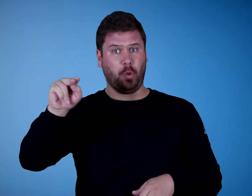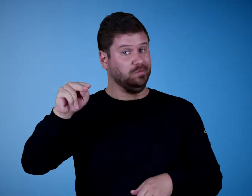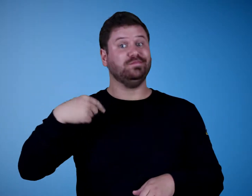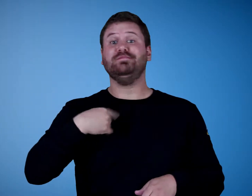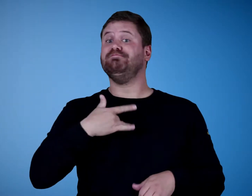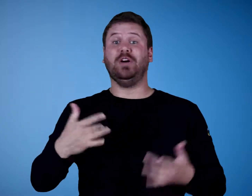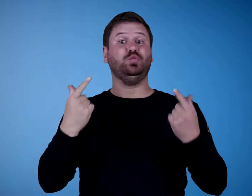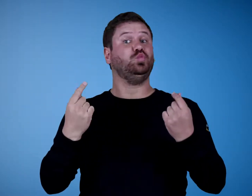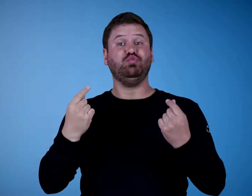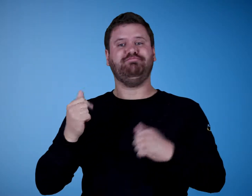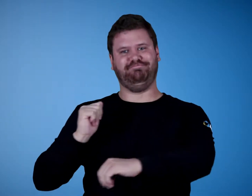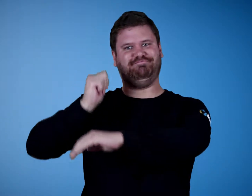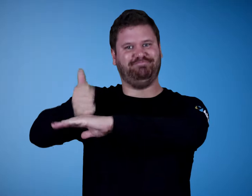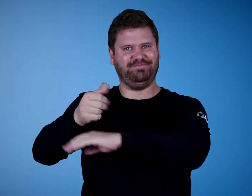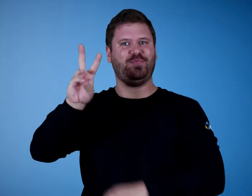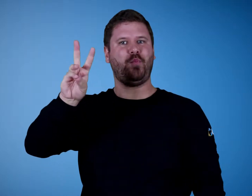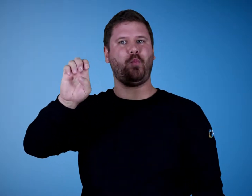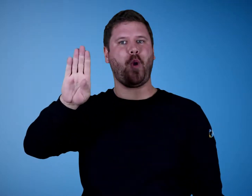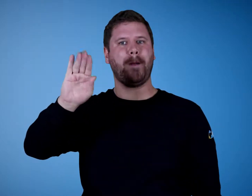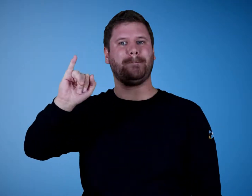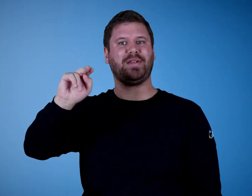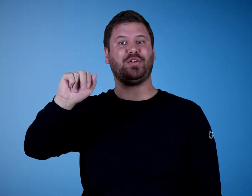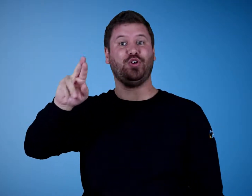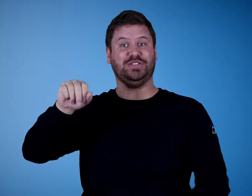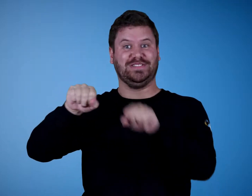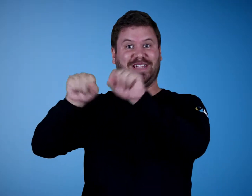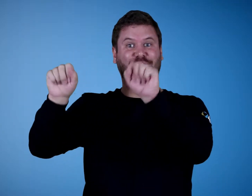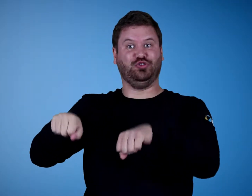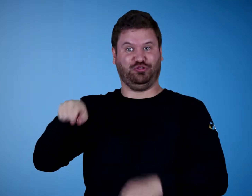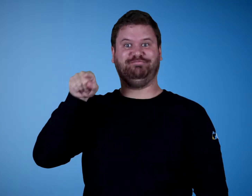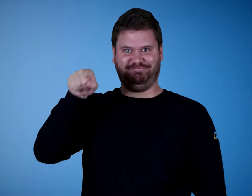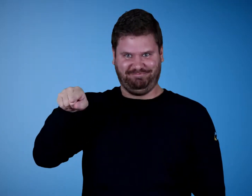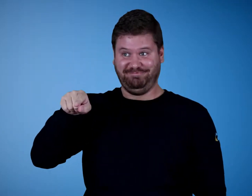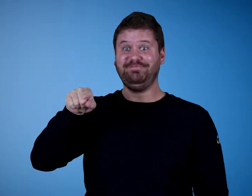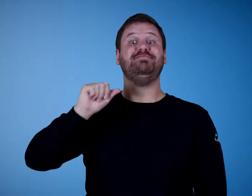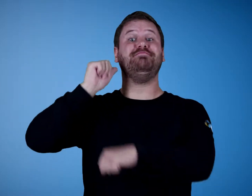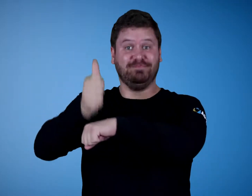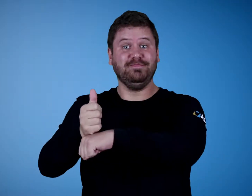To achieve this, we set up webinar stations where we